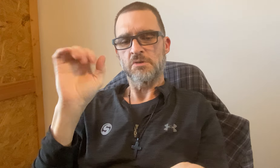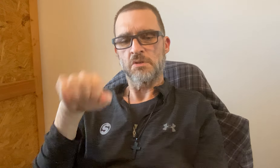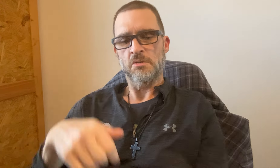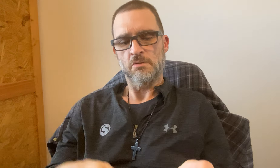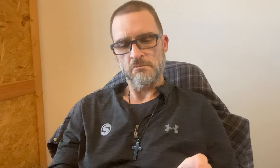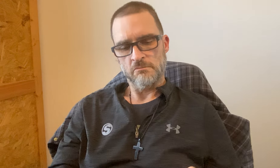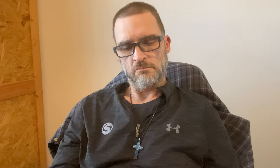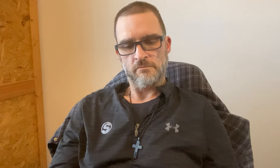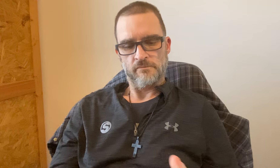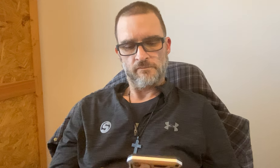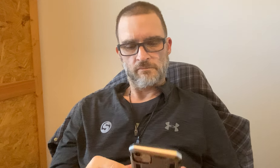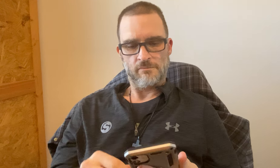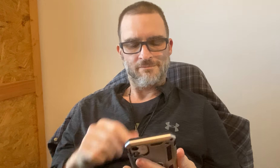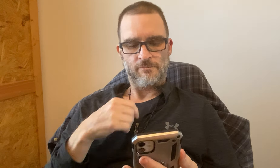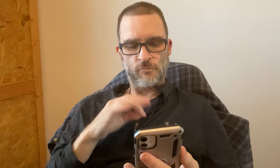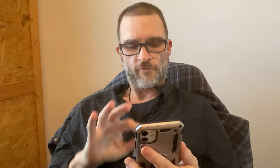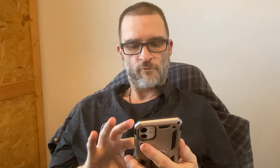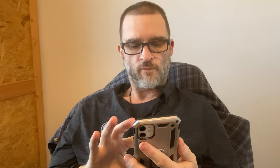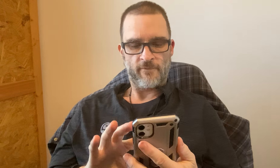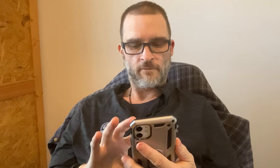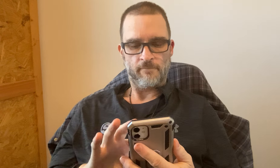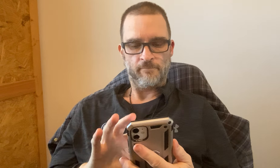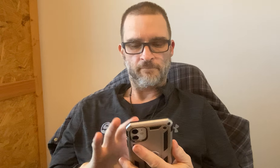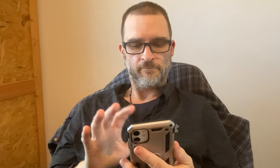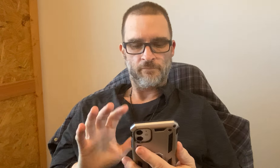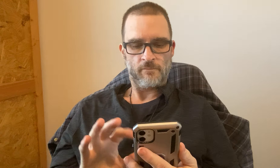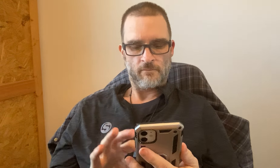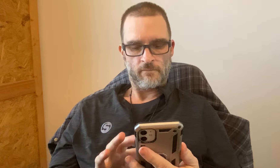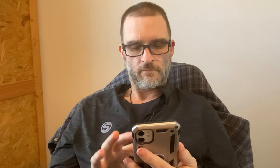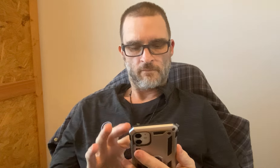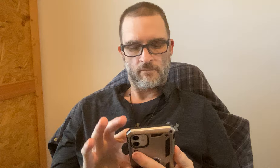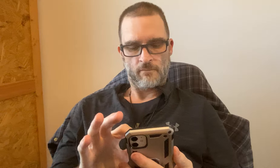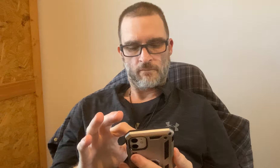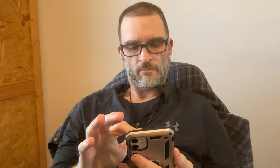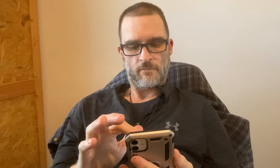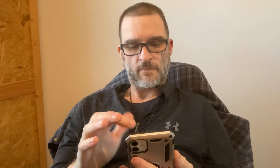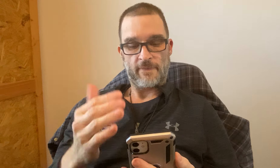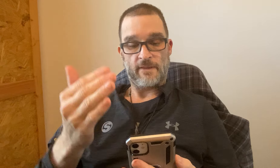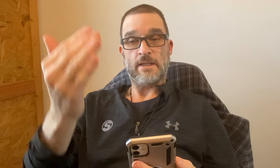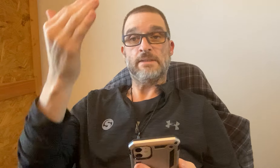You can click those options. You can do that. *mumbles*